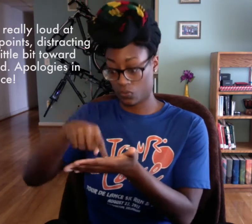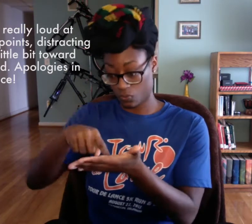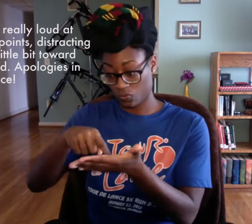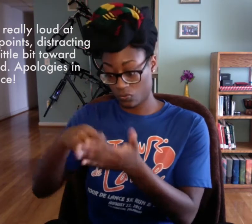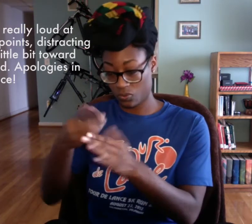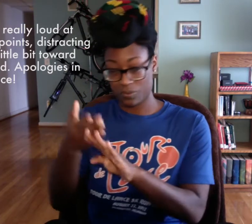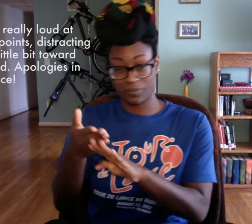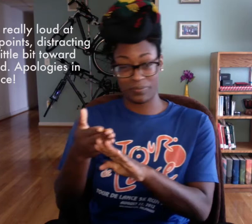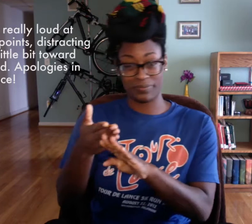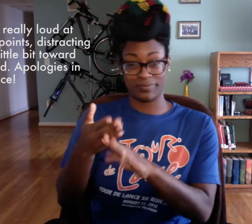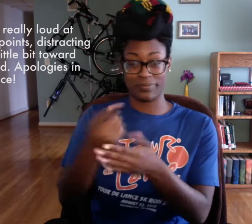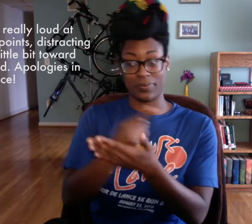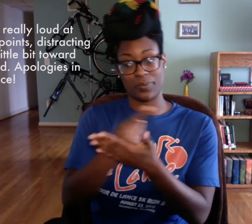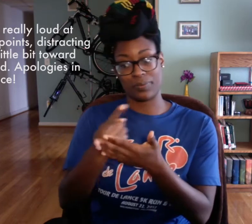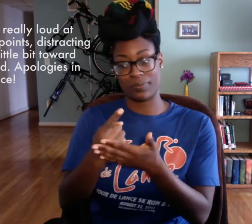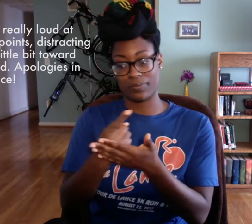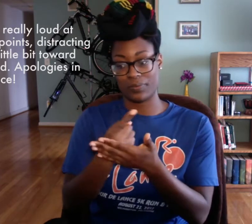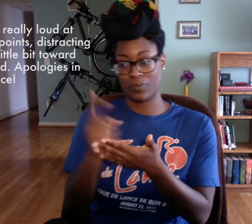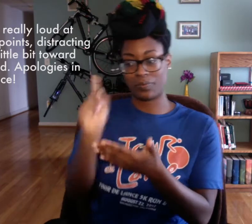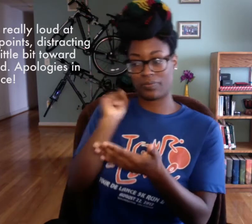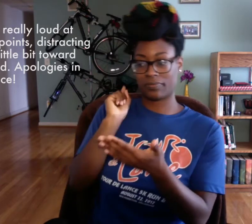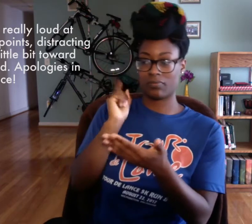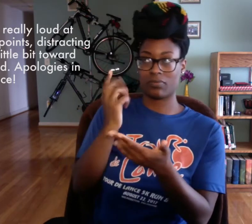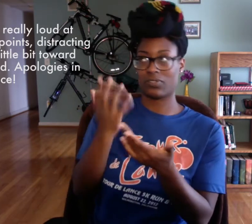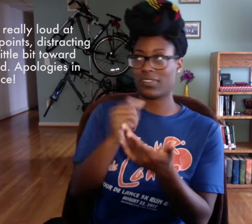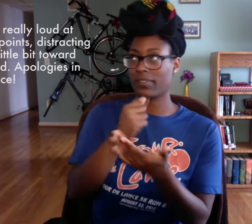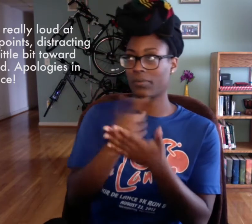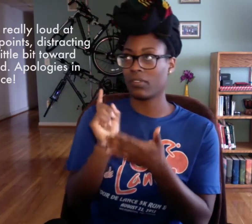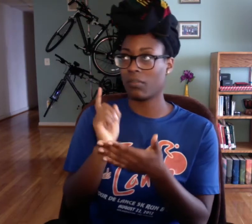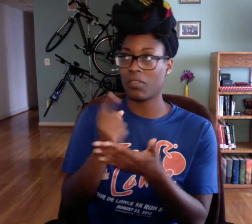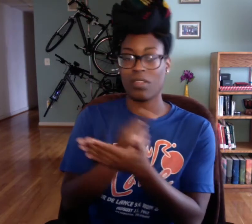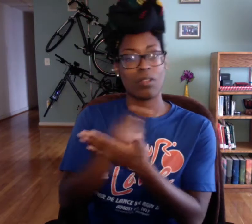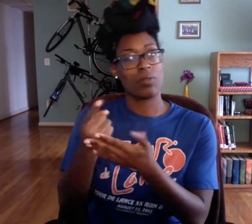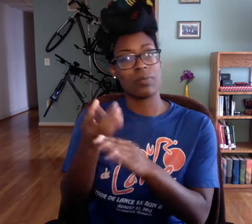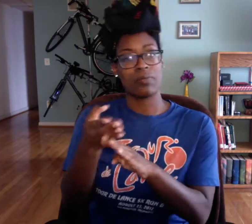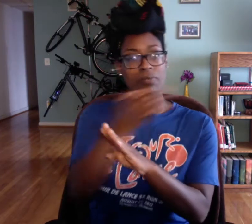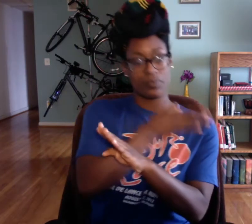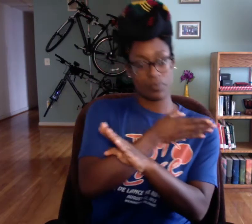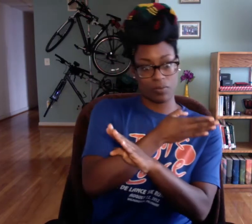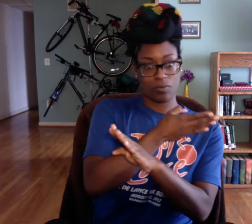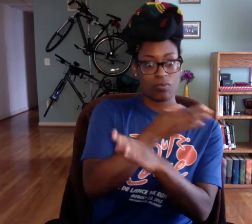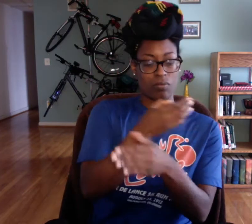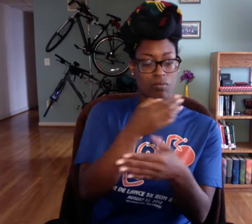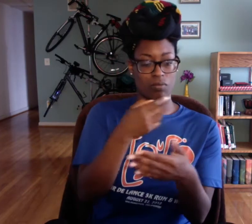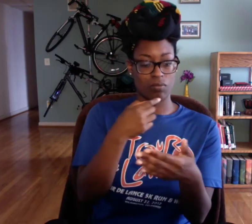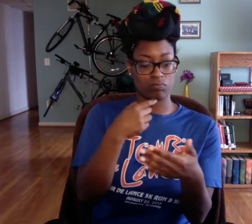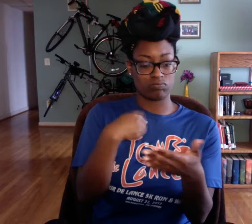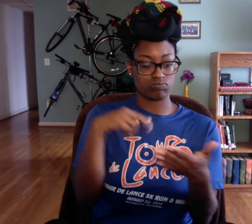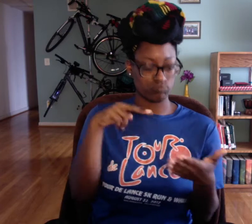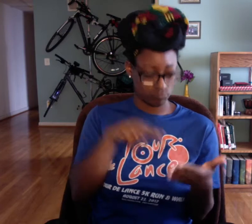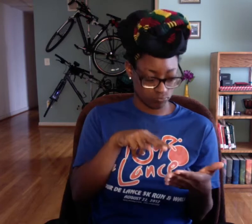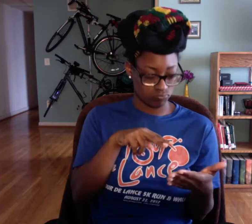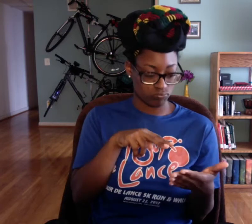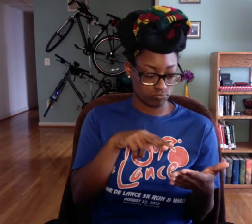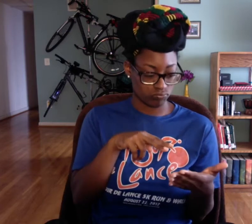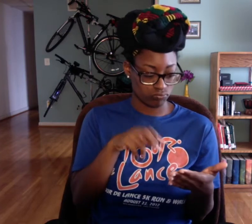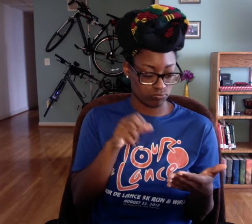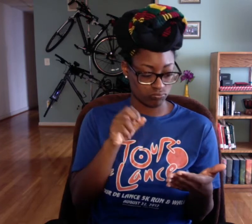What's important? Get it down to a system where I'm able to say--not last week--but a week out be able